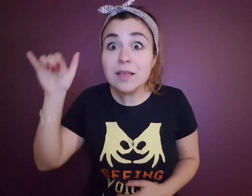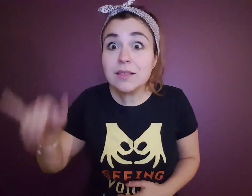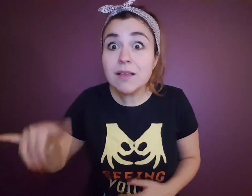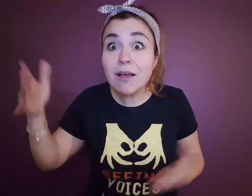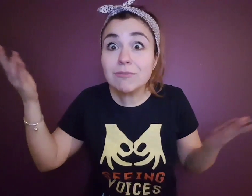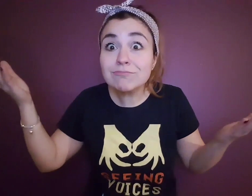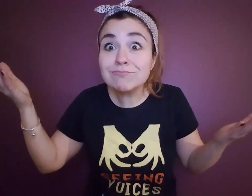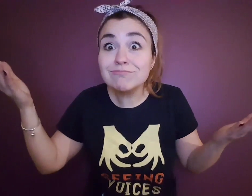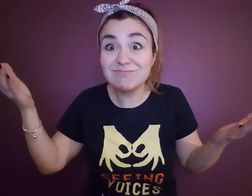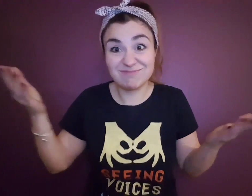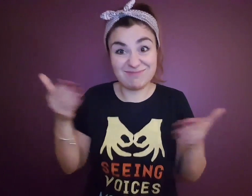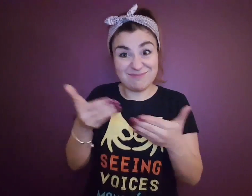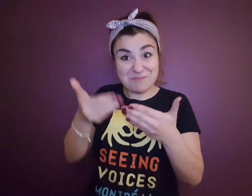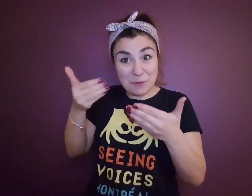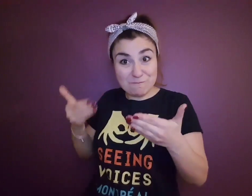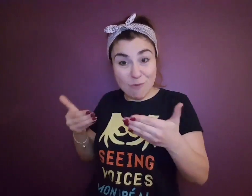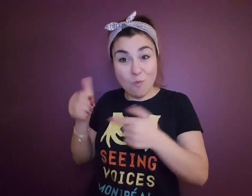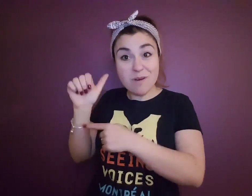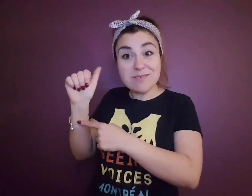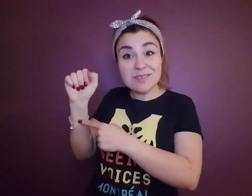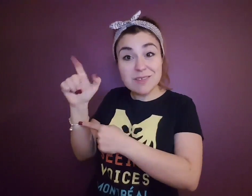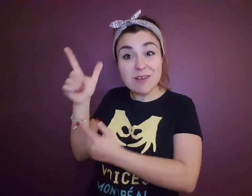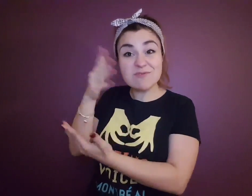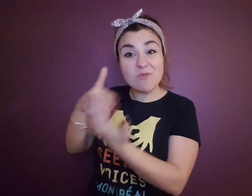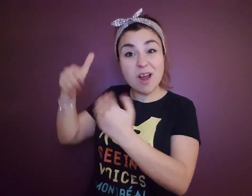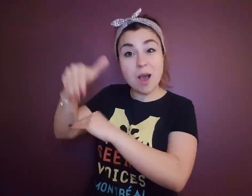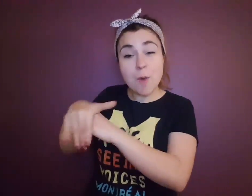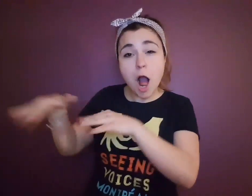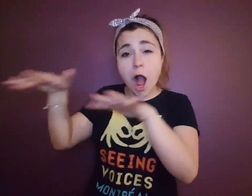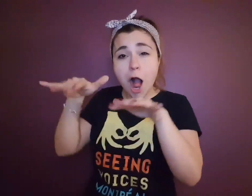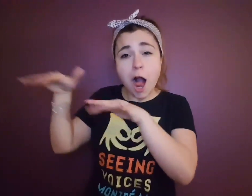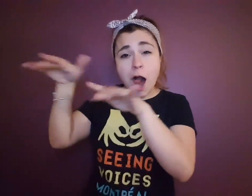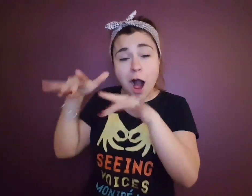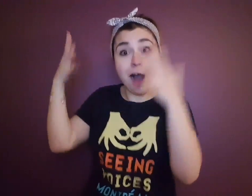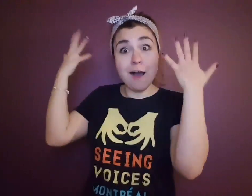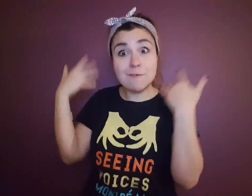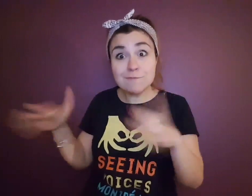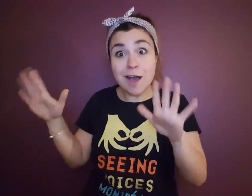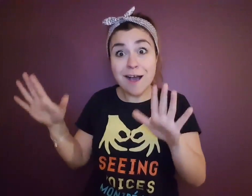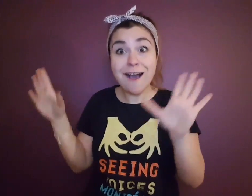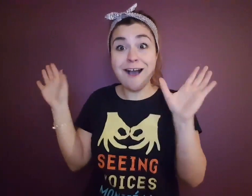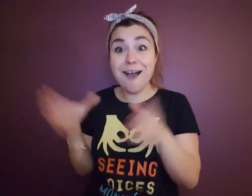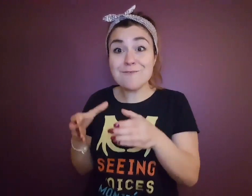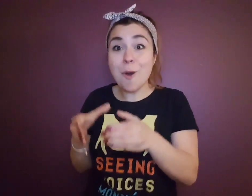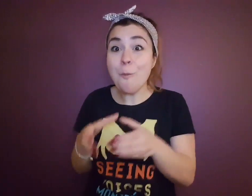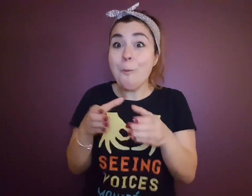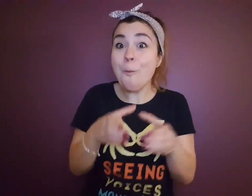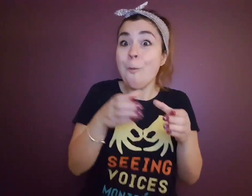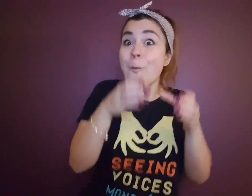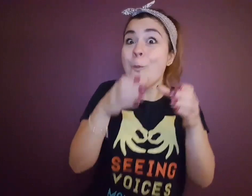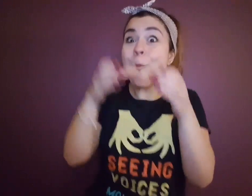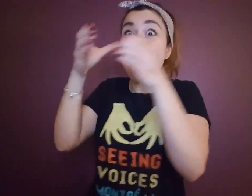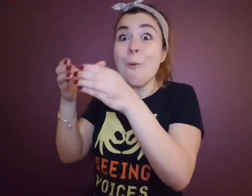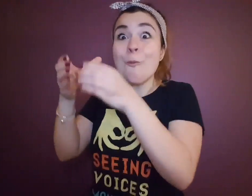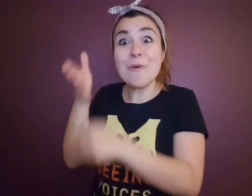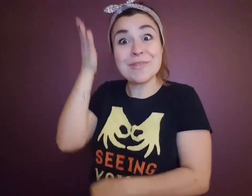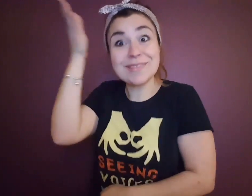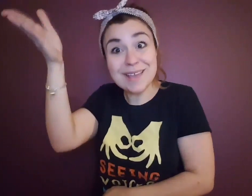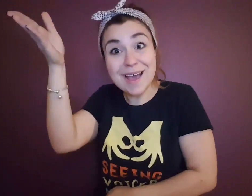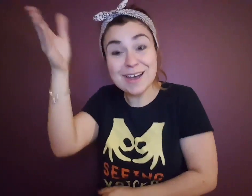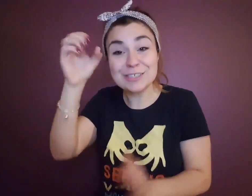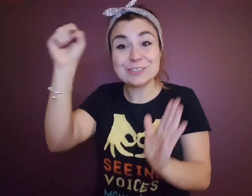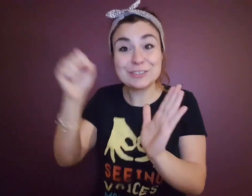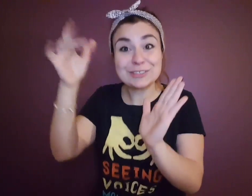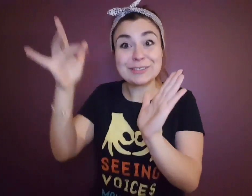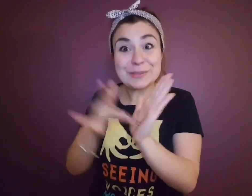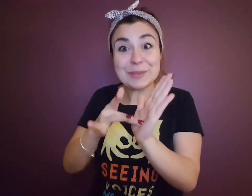The show will begin at the Segal Centre right after the ASL social.